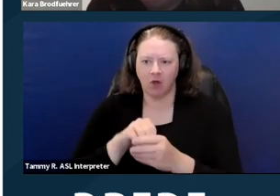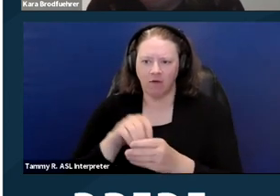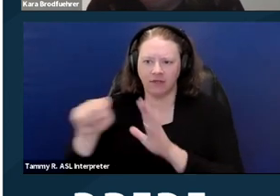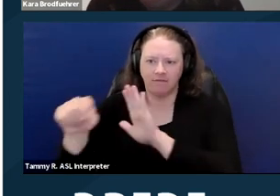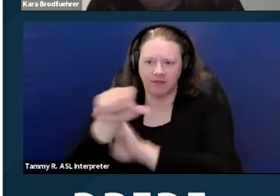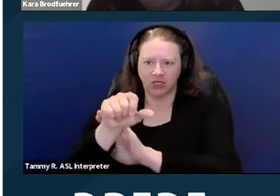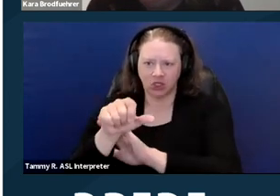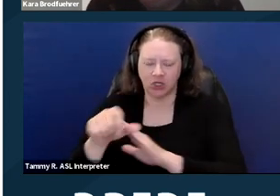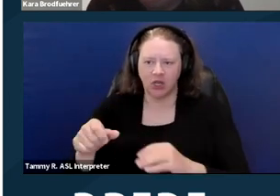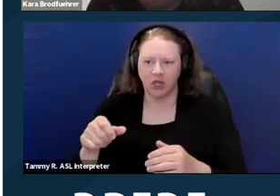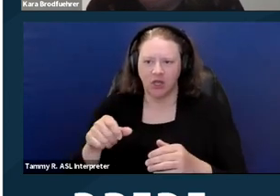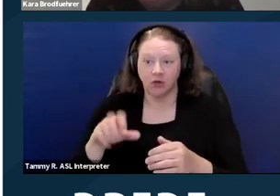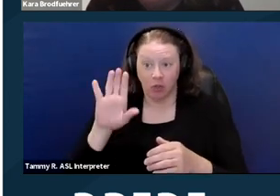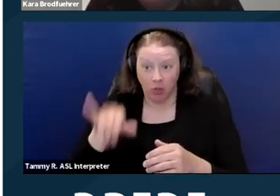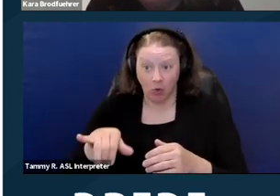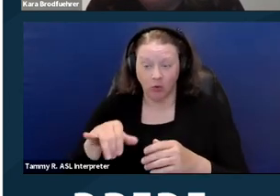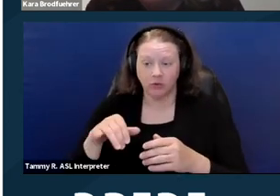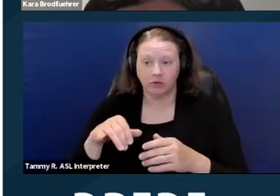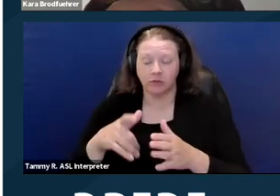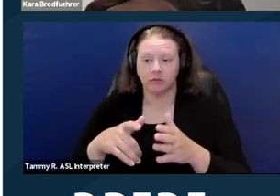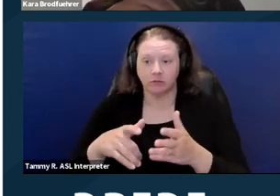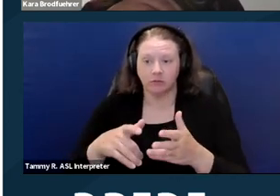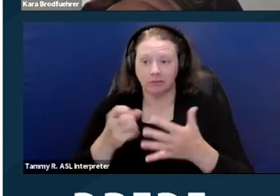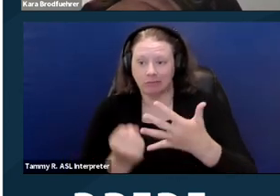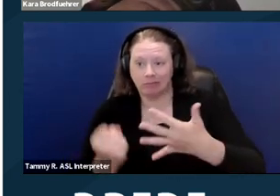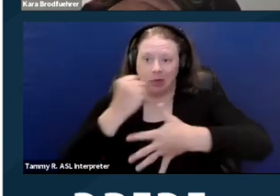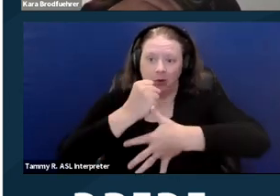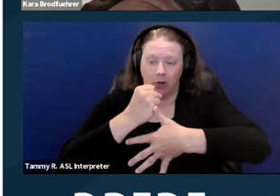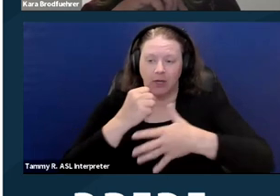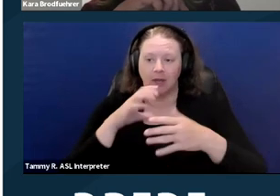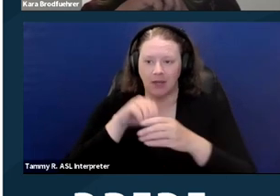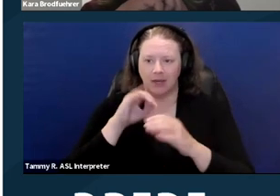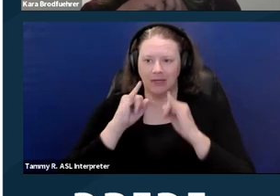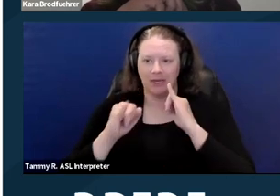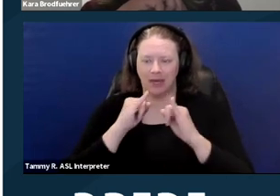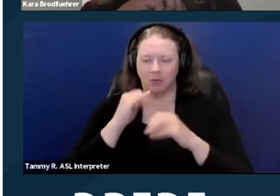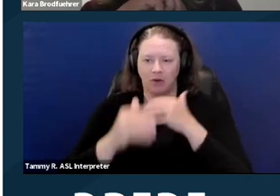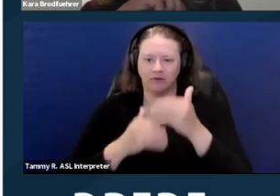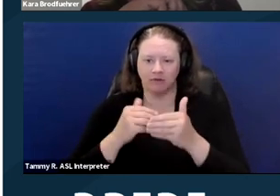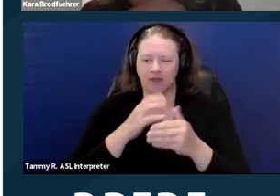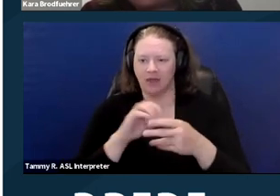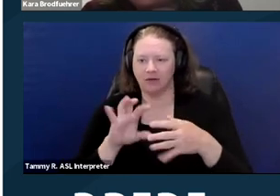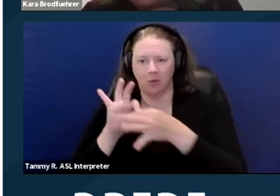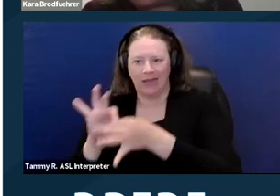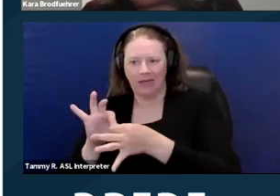do those take priority in the intake process? And I guess related, although this wasn't part of the question typed,